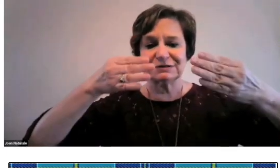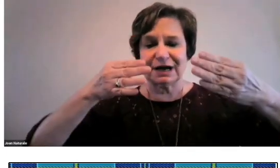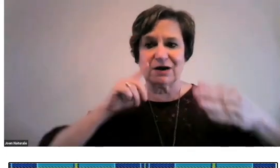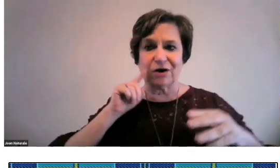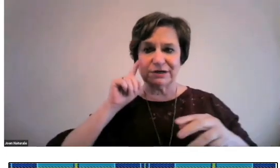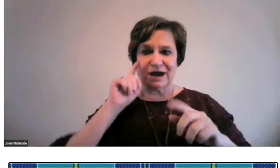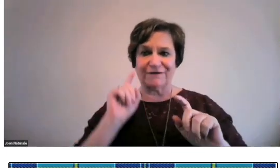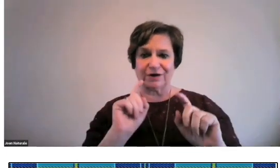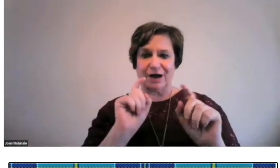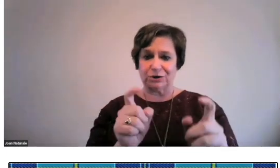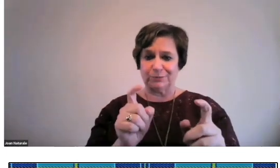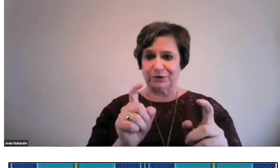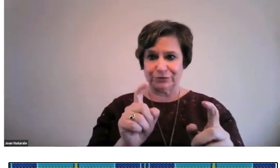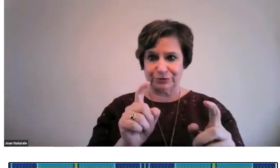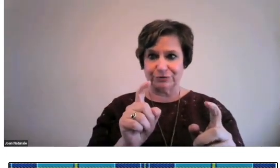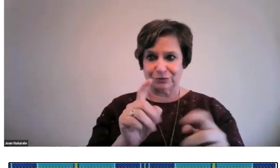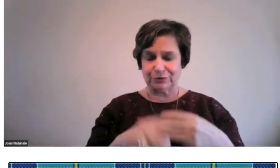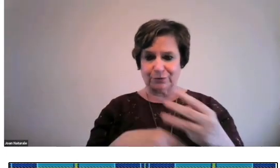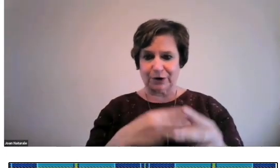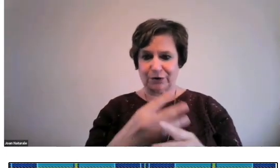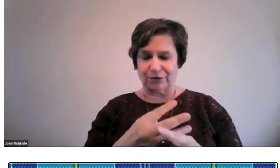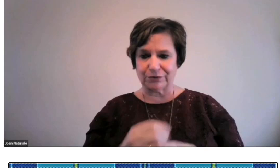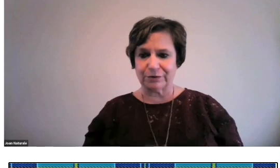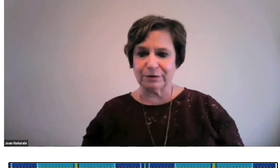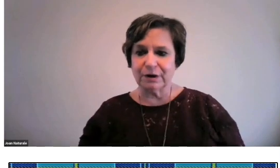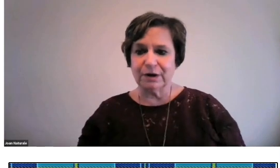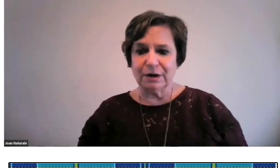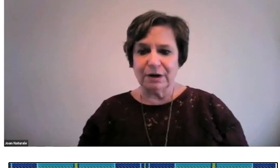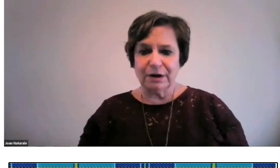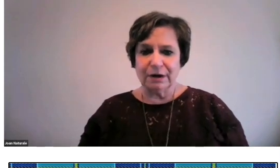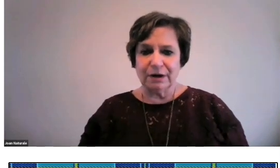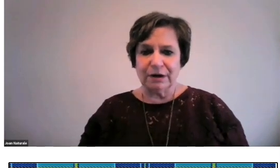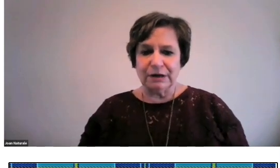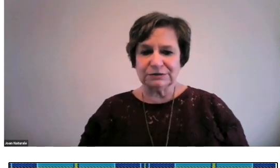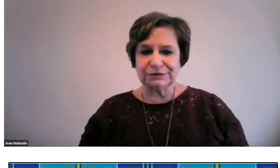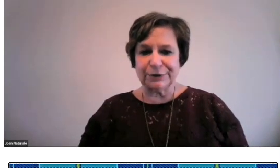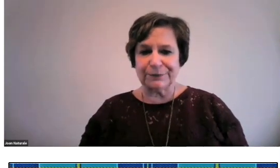And focusing on deaf contributions to the world.